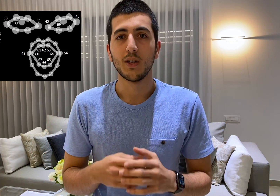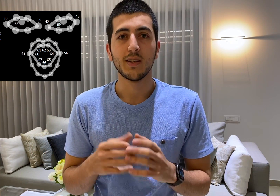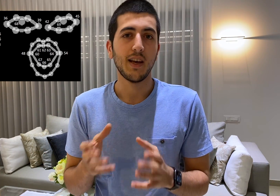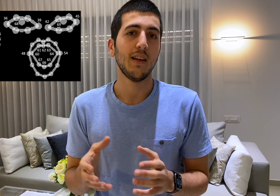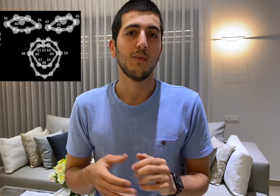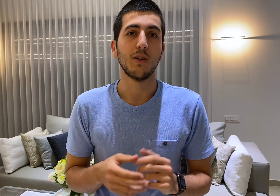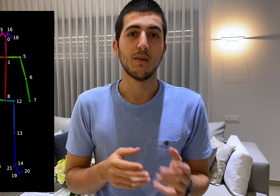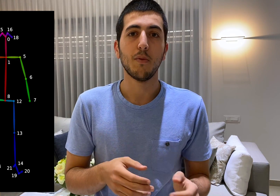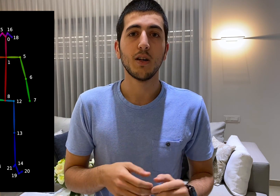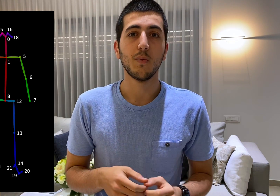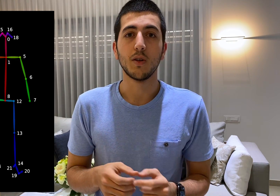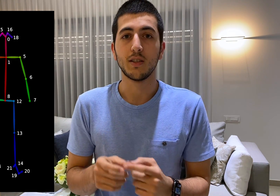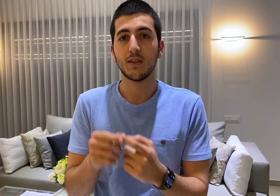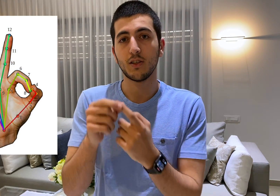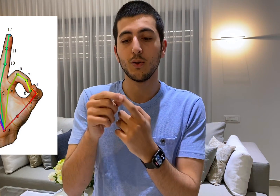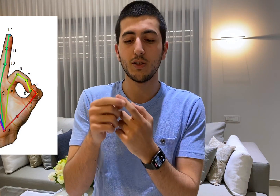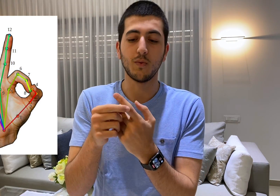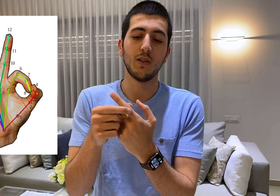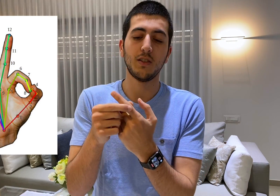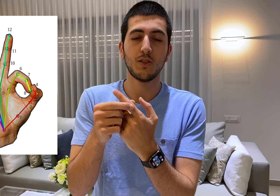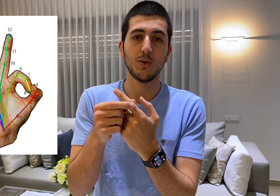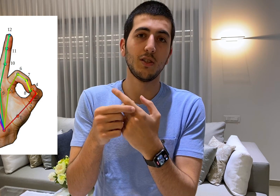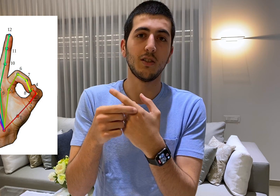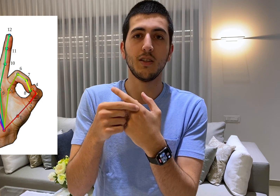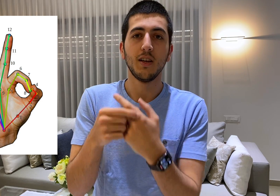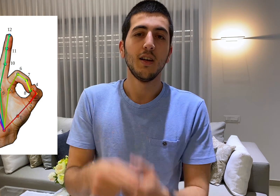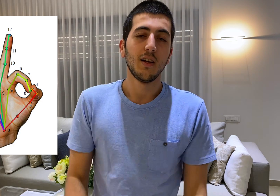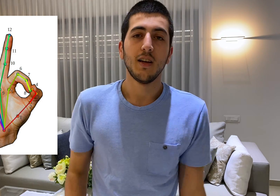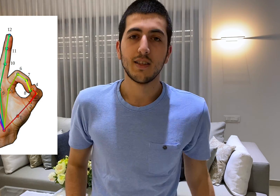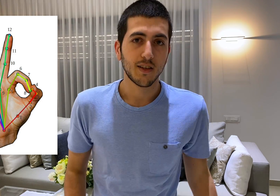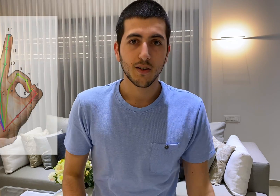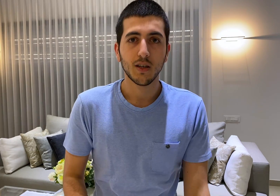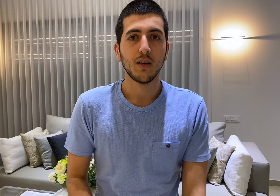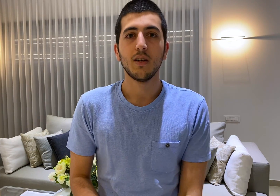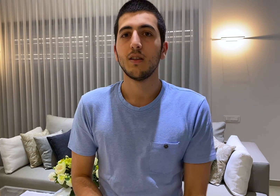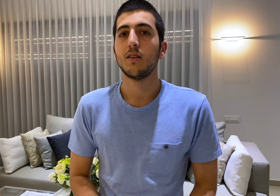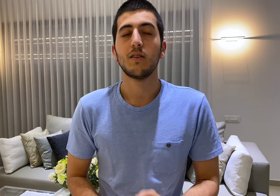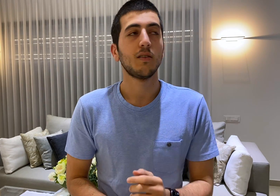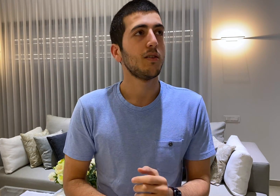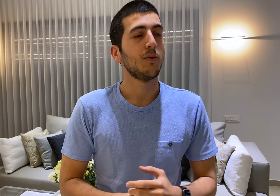is ahead what is a body what is this joint and what is this joint and etc and you